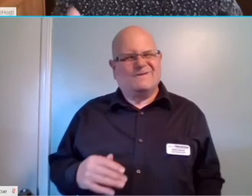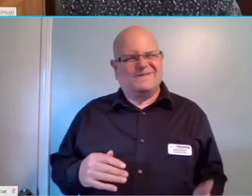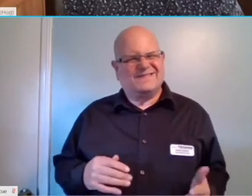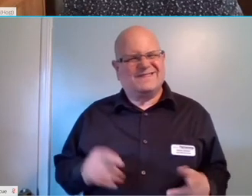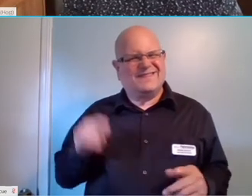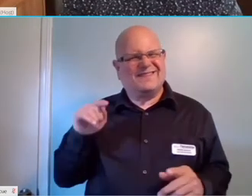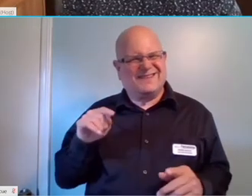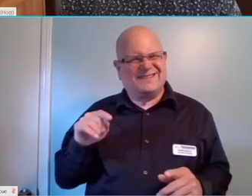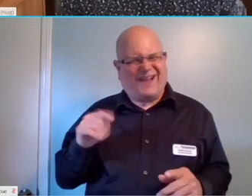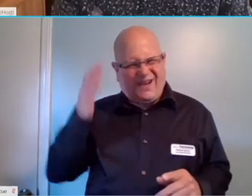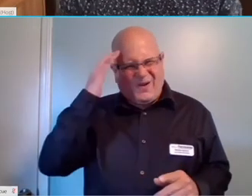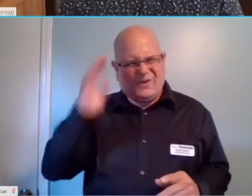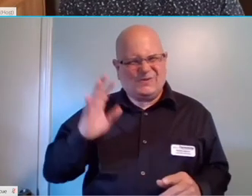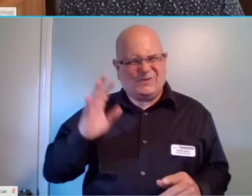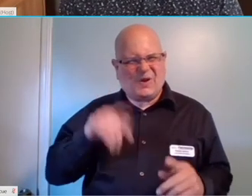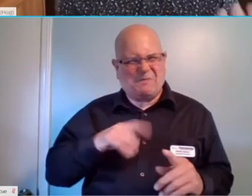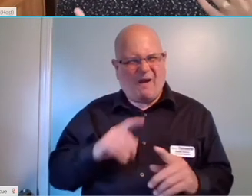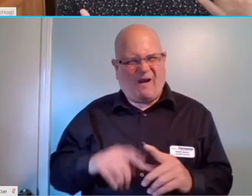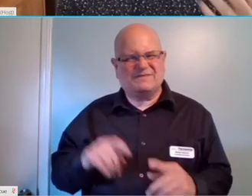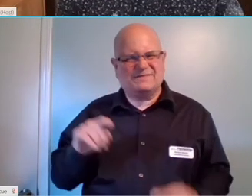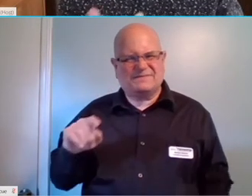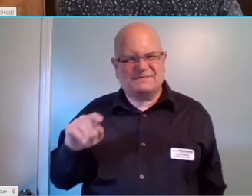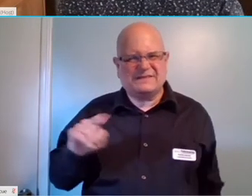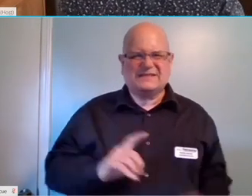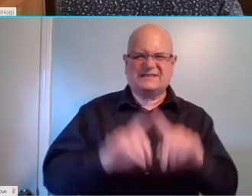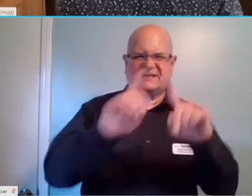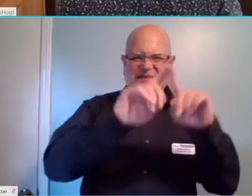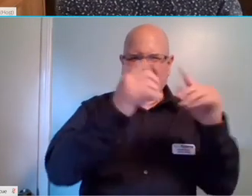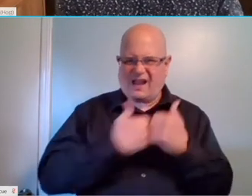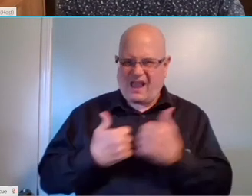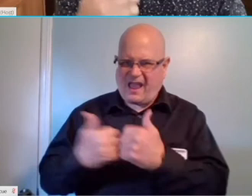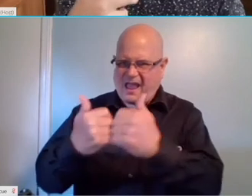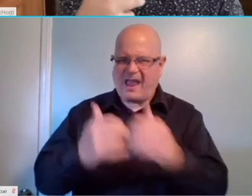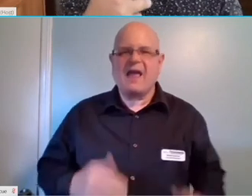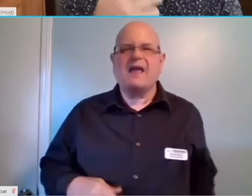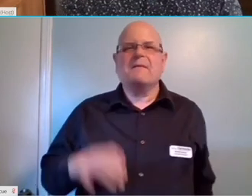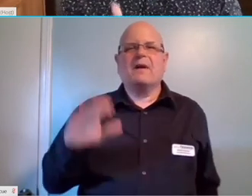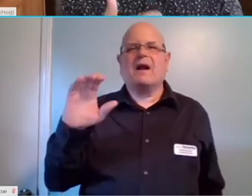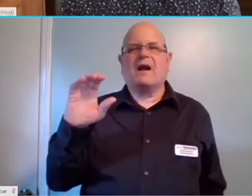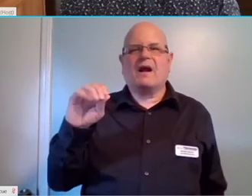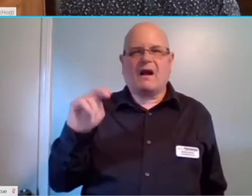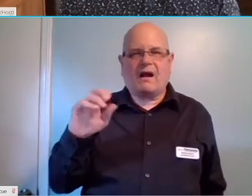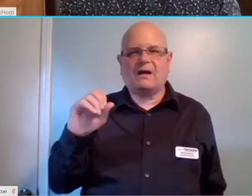So you've been speaking very specifically about different gaming consoles and solutions and that sort of thing.